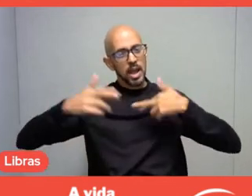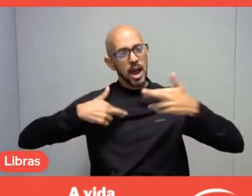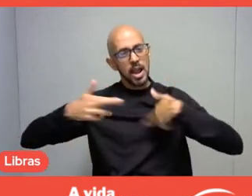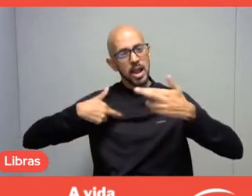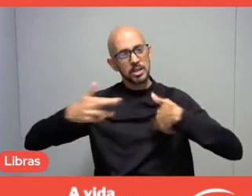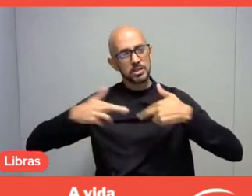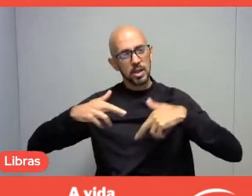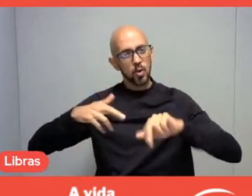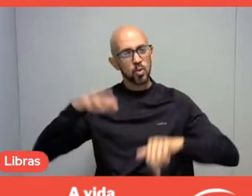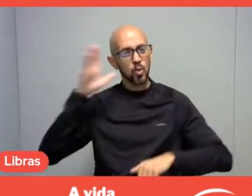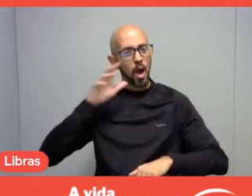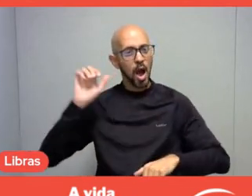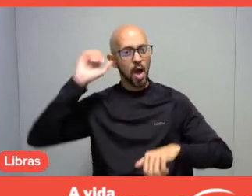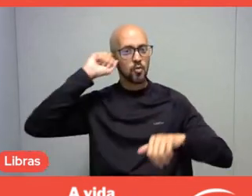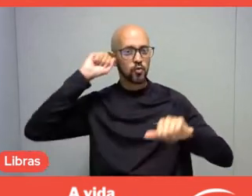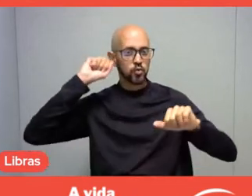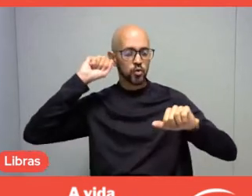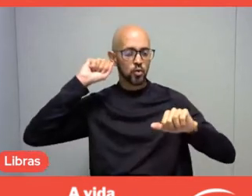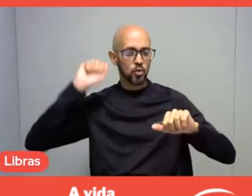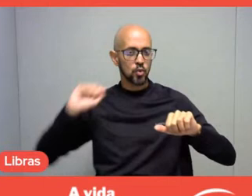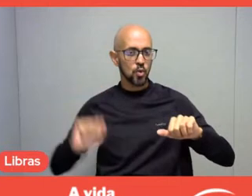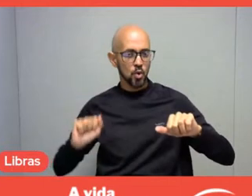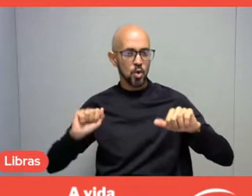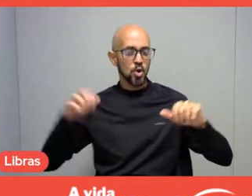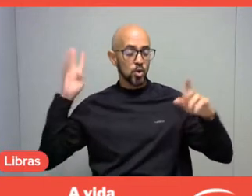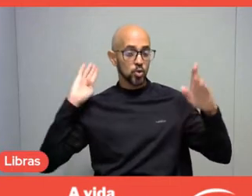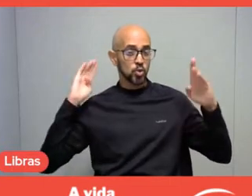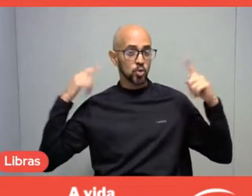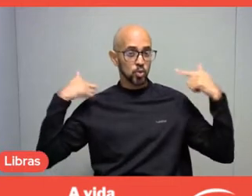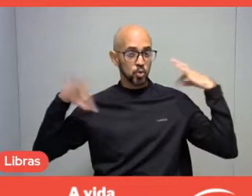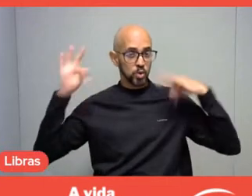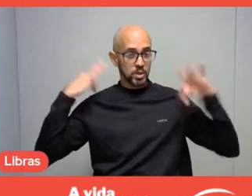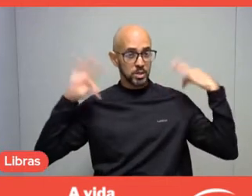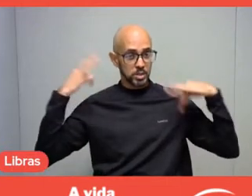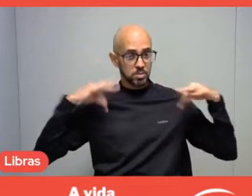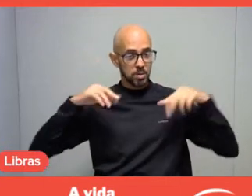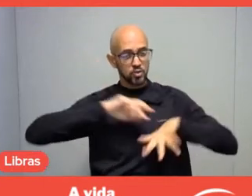issues related to gender and sexual diversity.